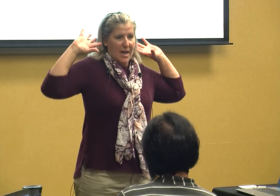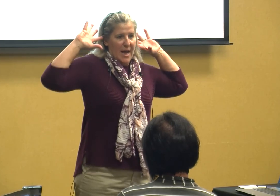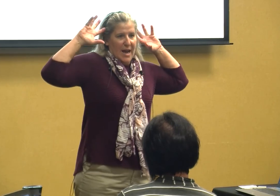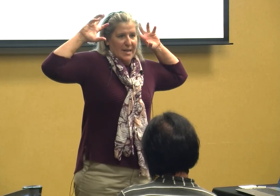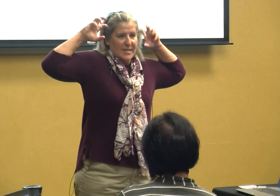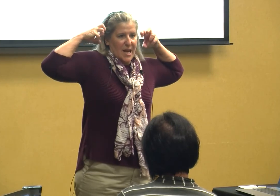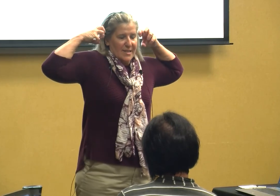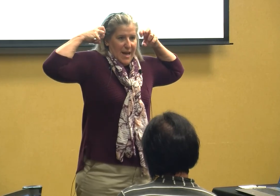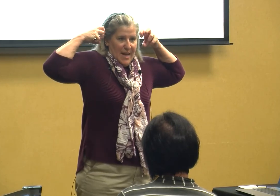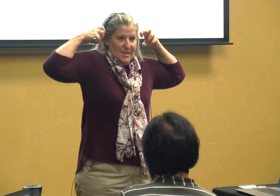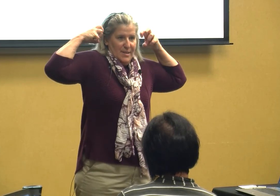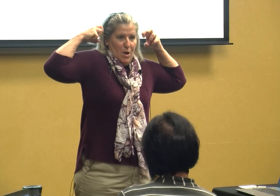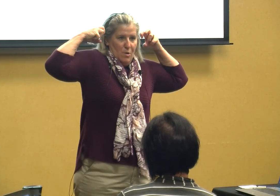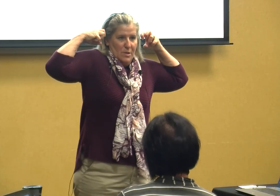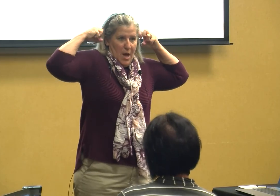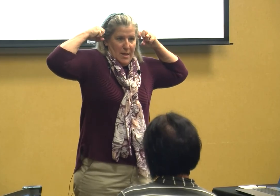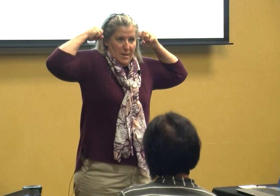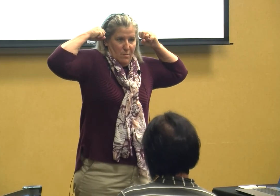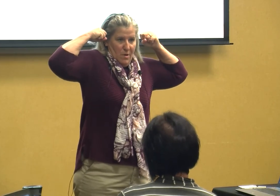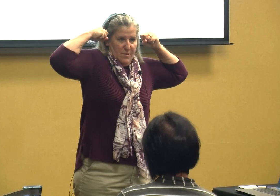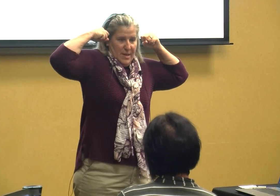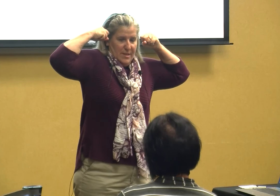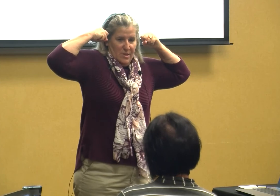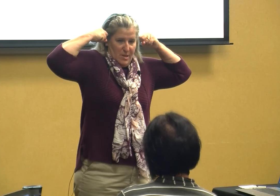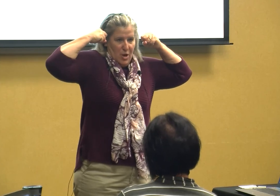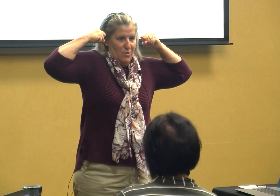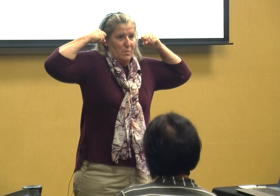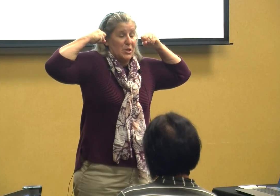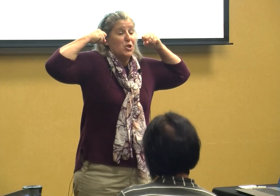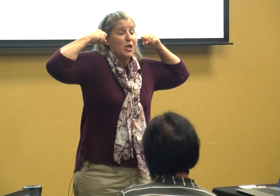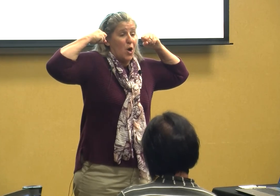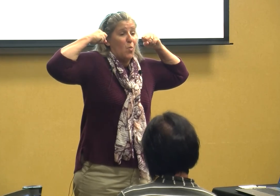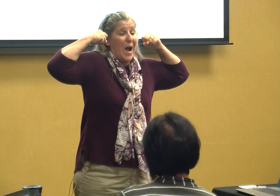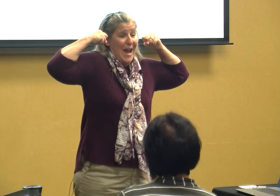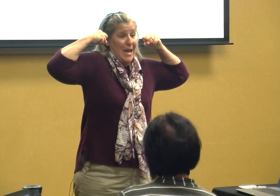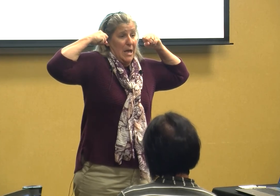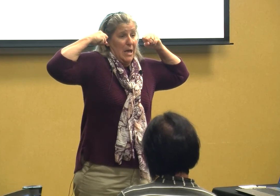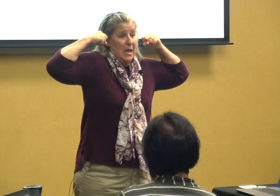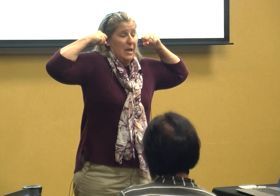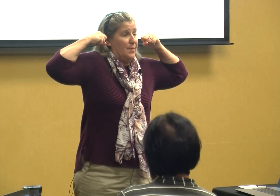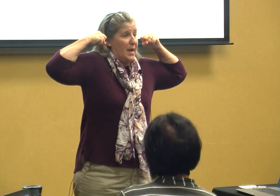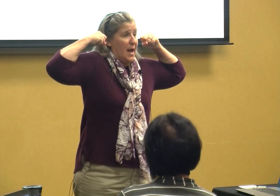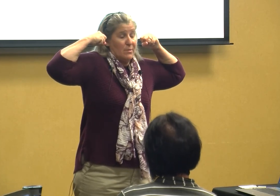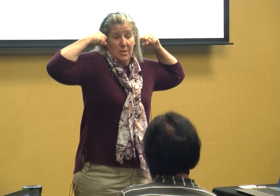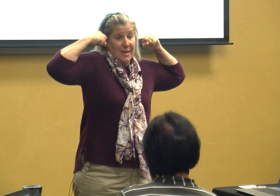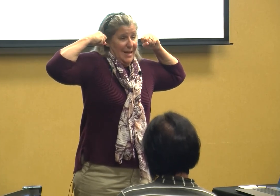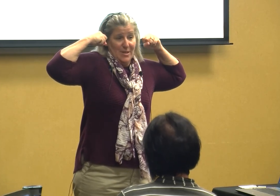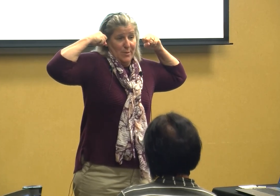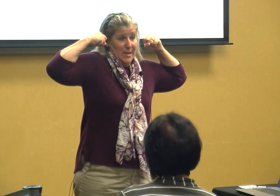he's got his hands so tightly woven into there there was no way that I was going to get to his